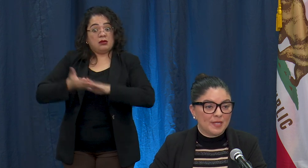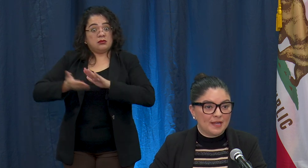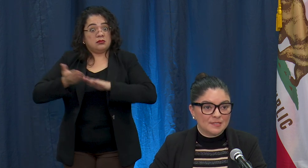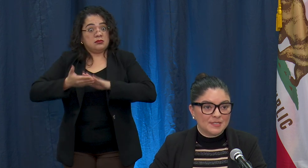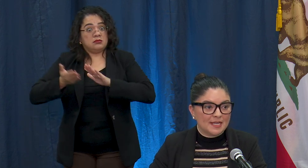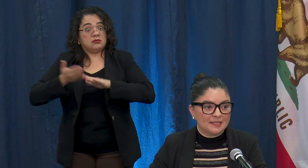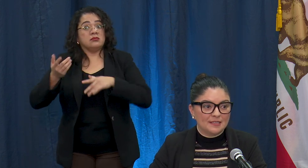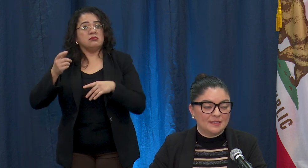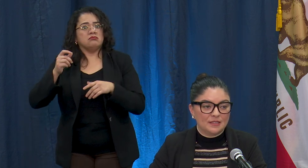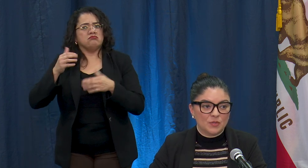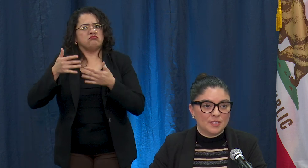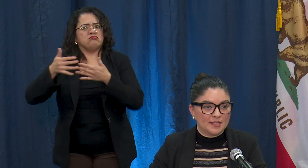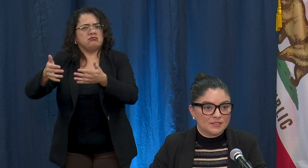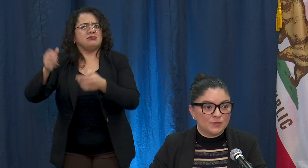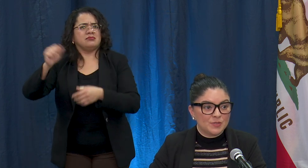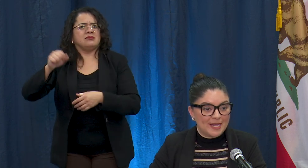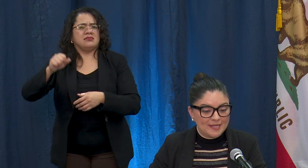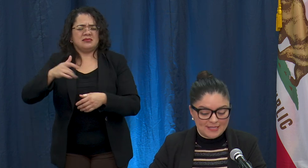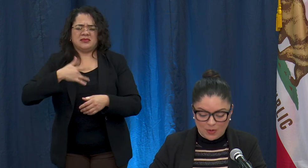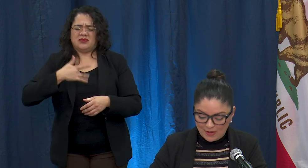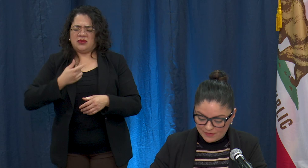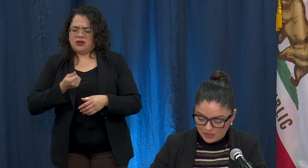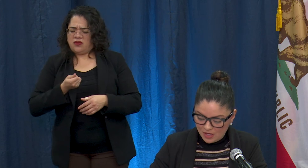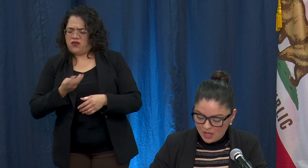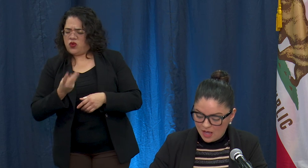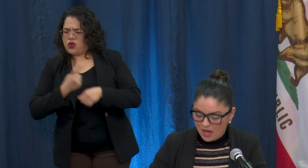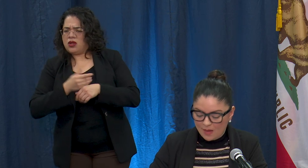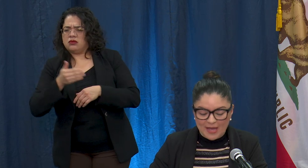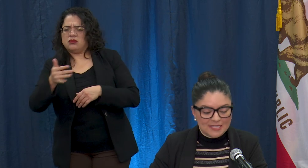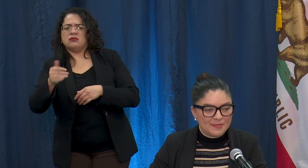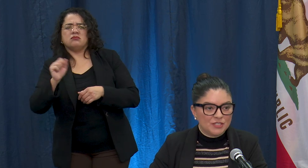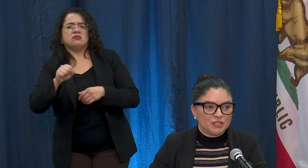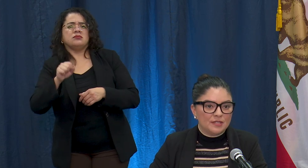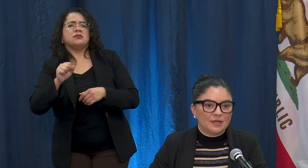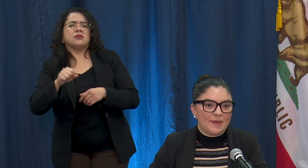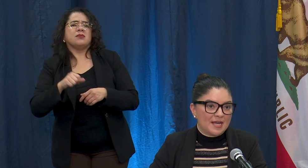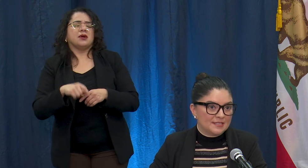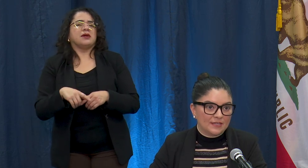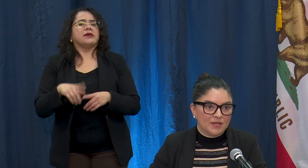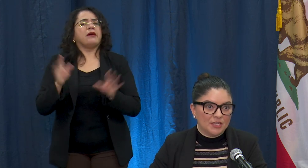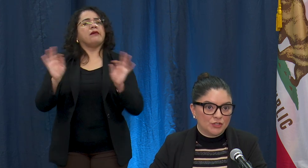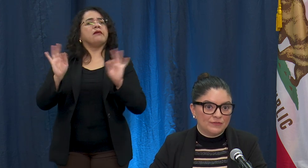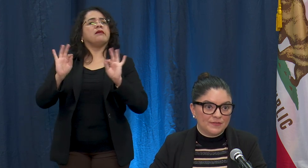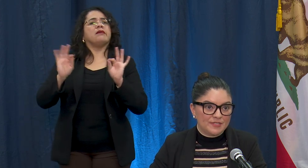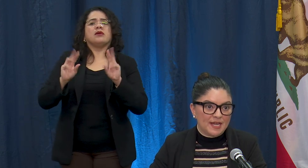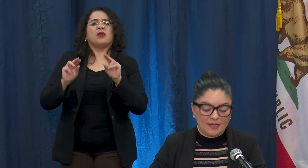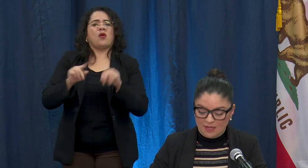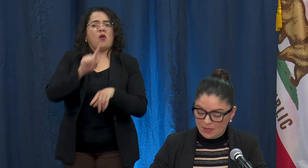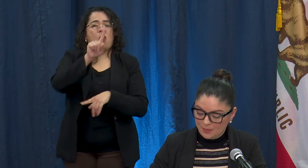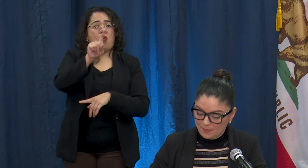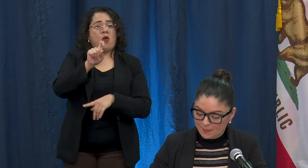expedited in the next few days however, as mentioned the capacity of 158